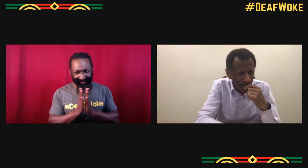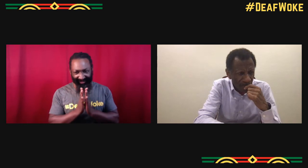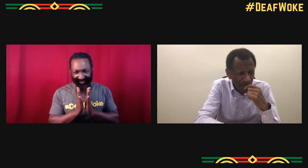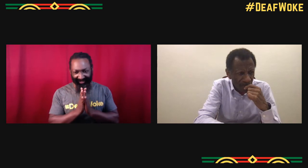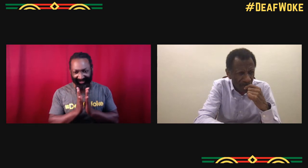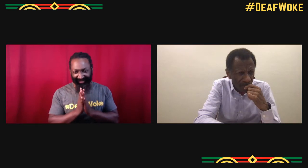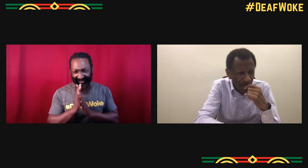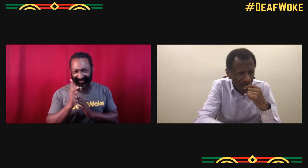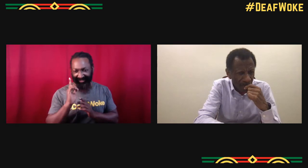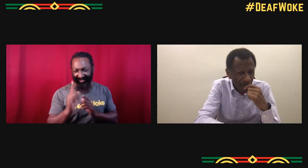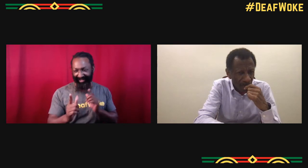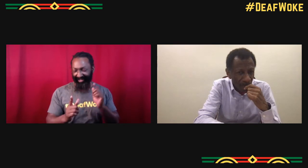Oh!